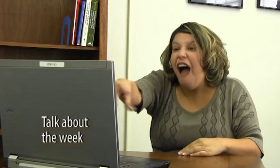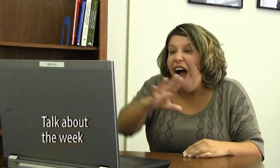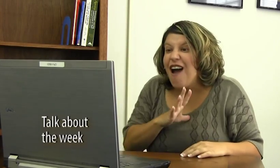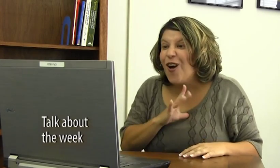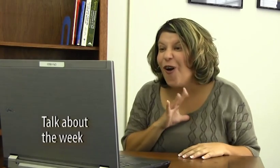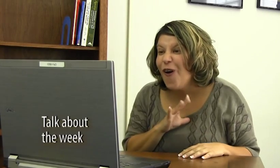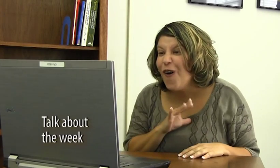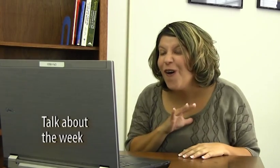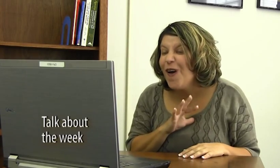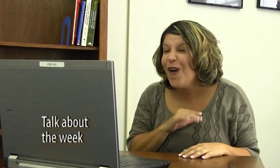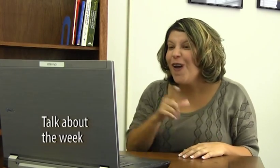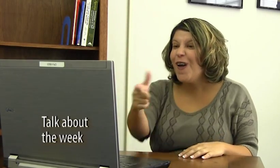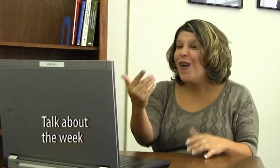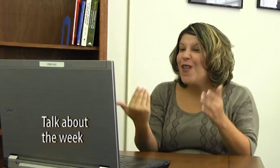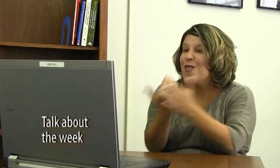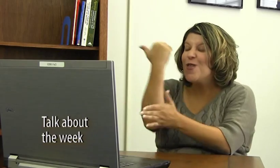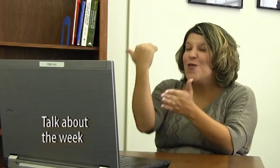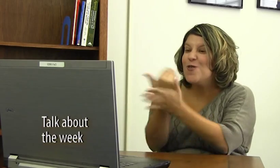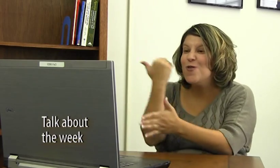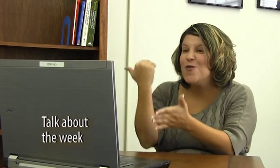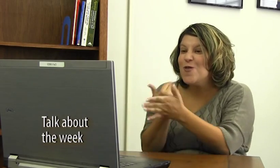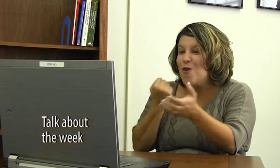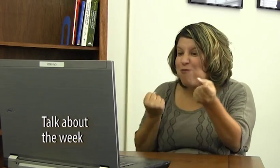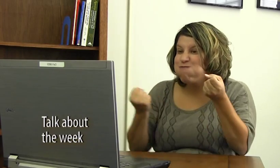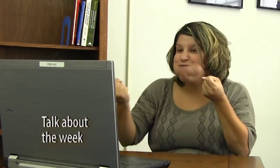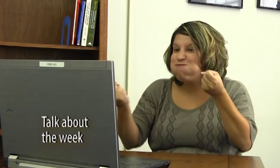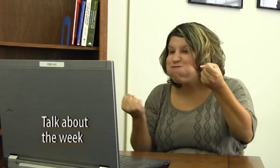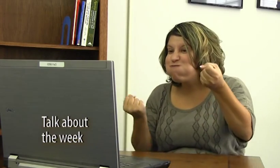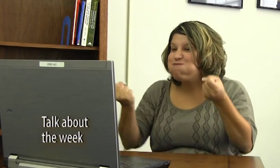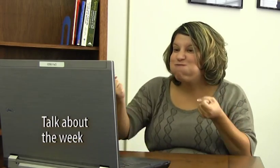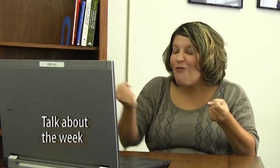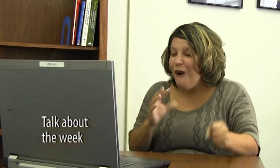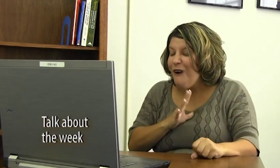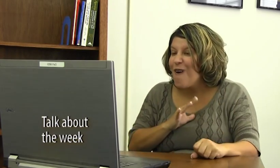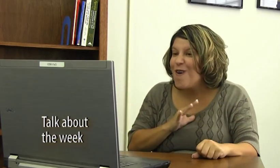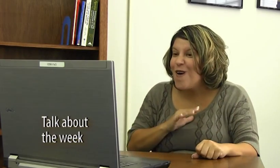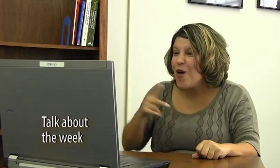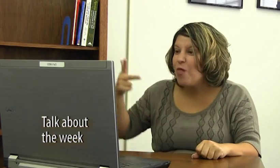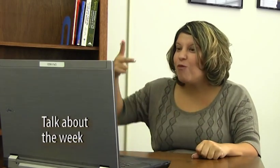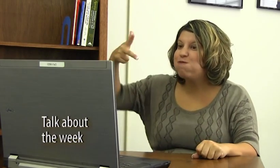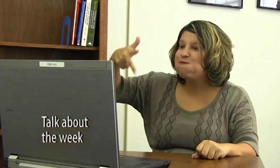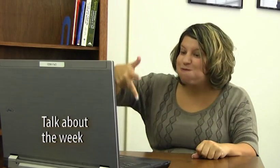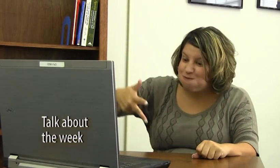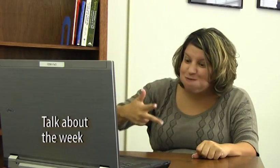"Hi! How are you? Cool! Really, you got a new car!